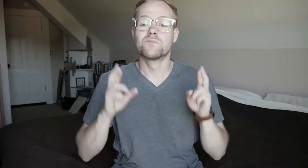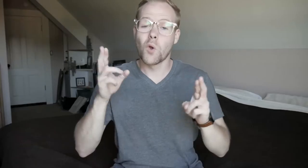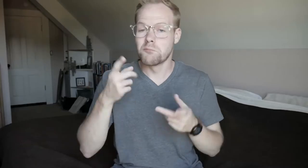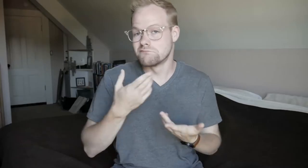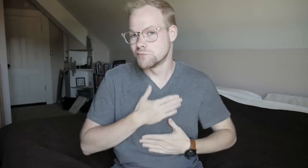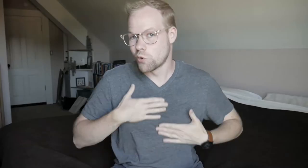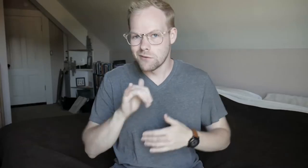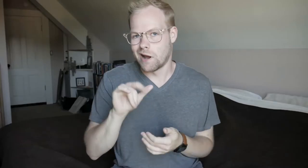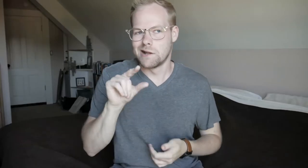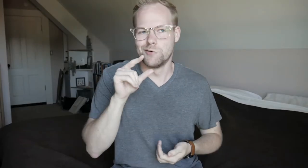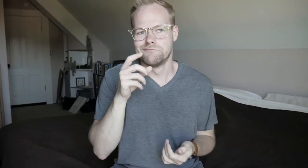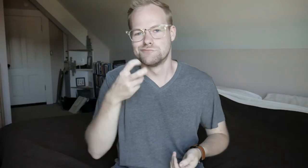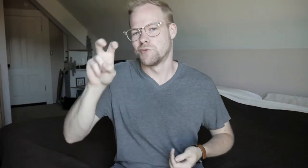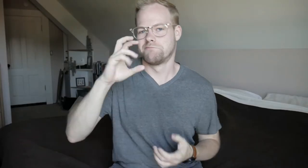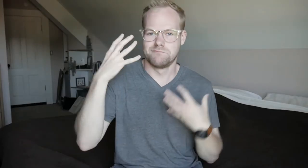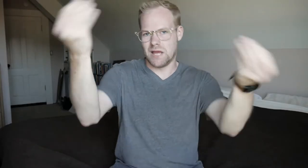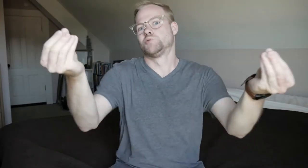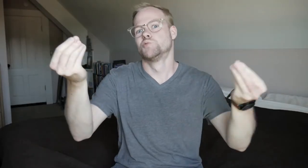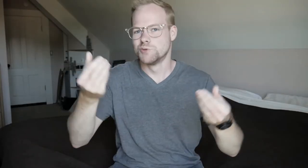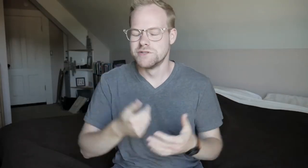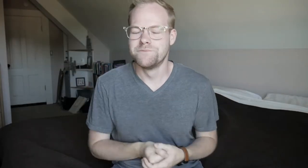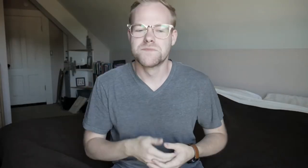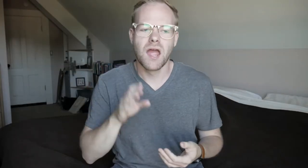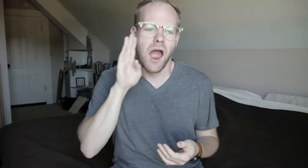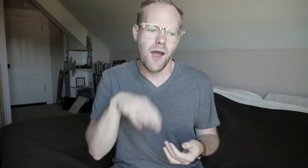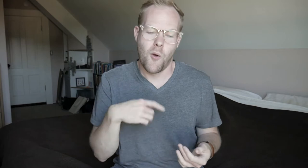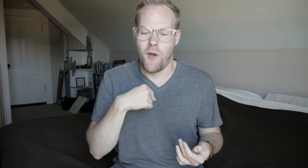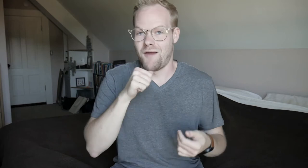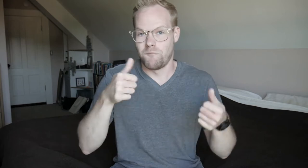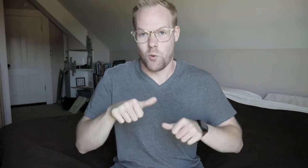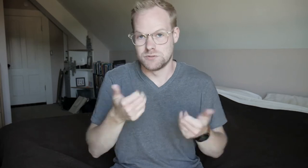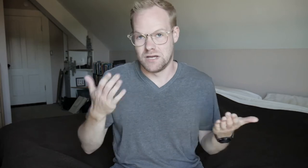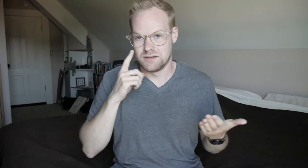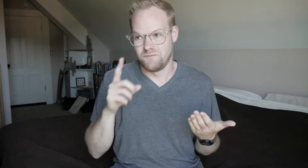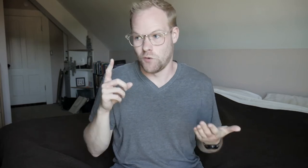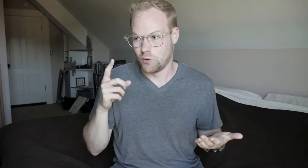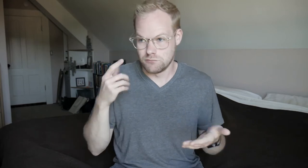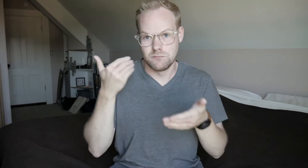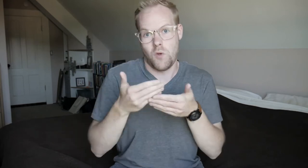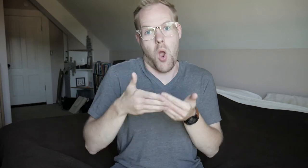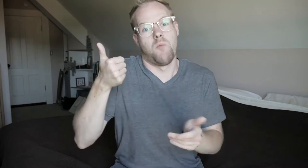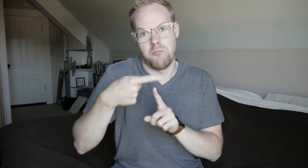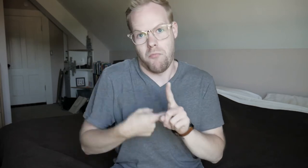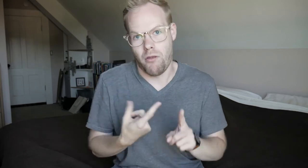I hope you enjoyed that little trip out. I know I haven't posted anything for almost a month.